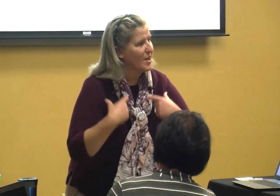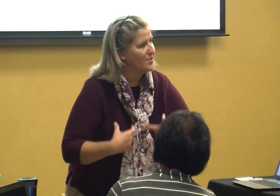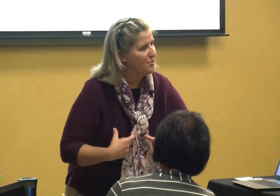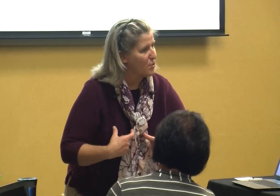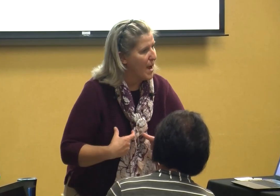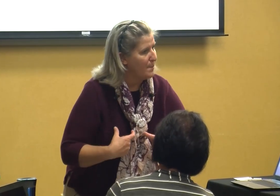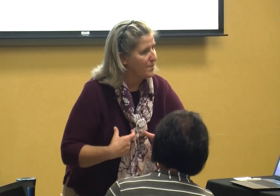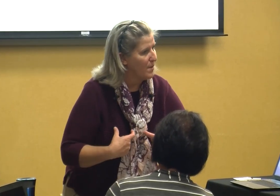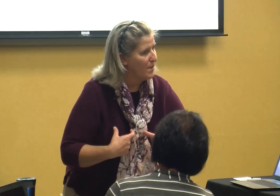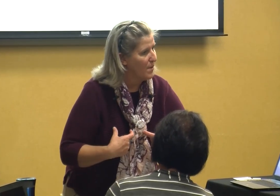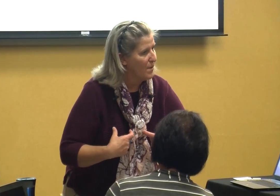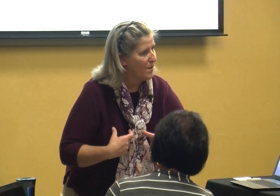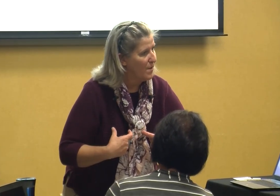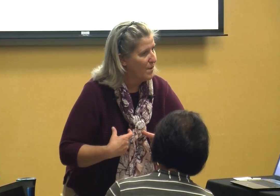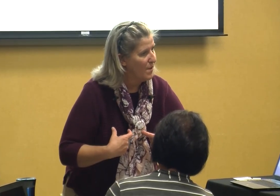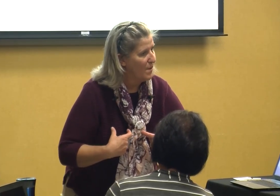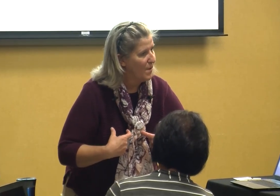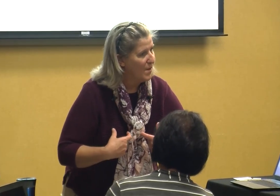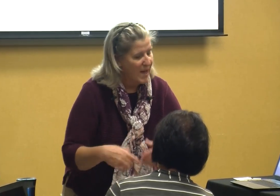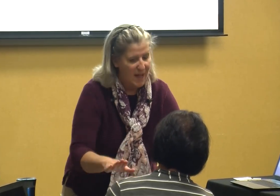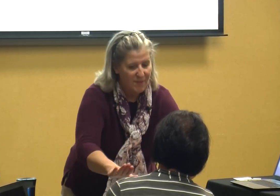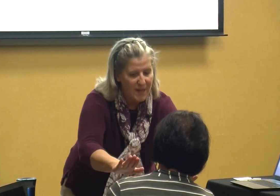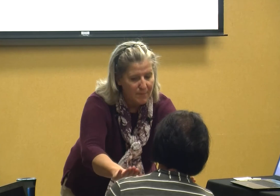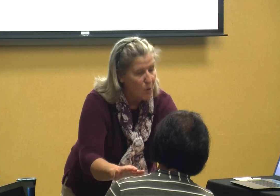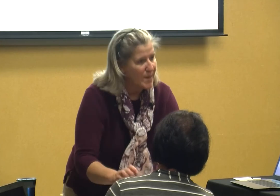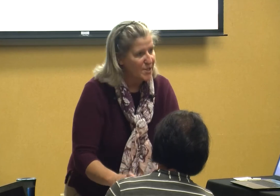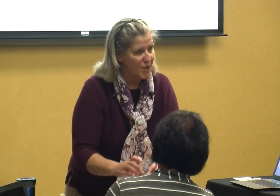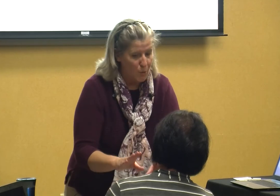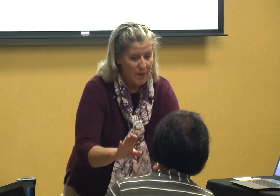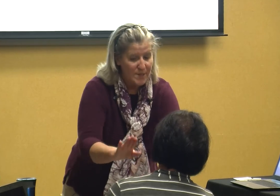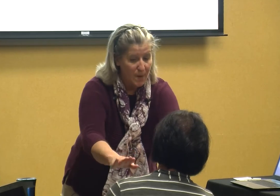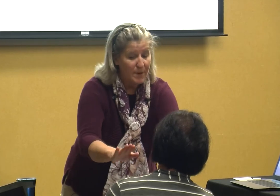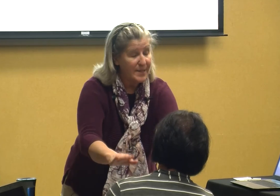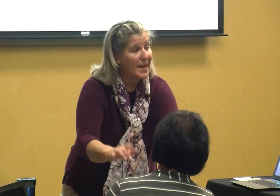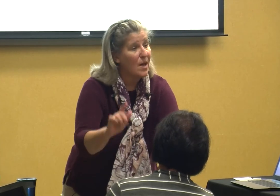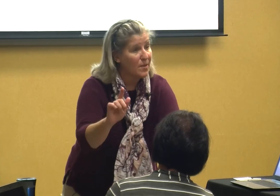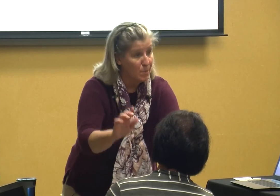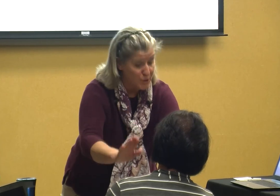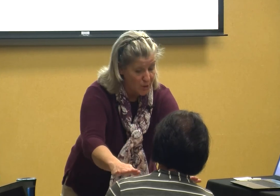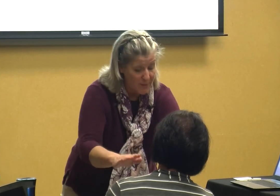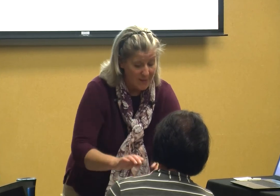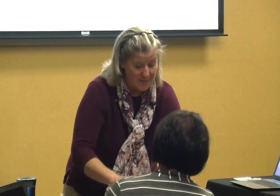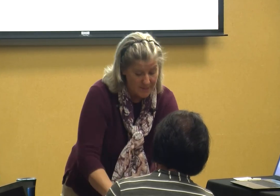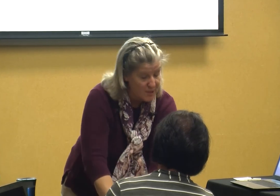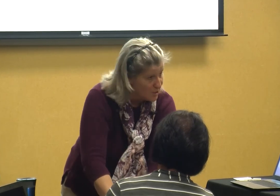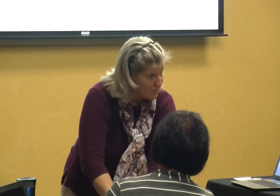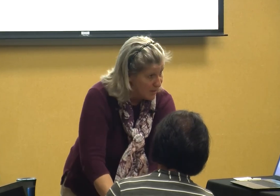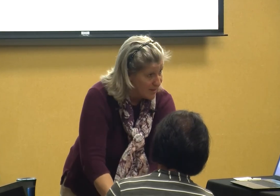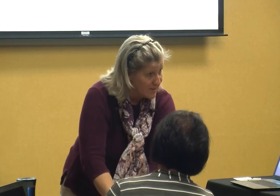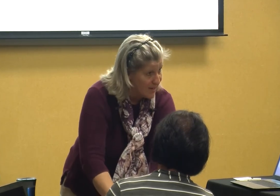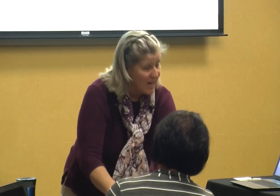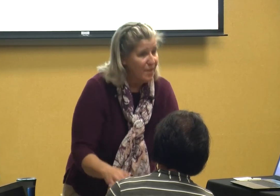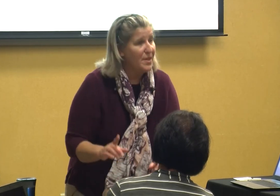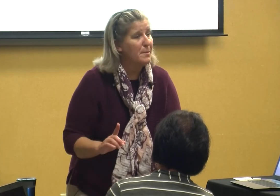got the straps and then I'm going to so I'm going to tell them we're doing this to do this then I'm